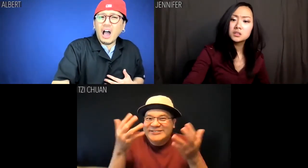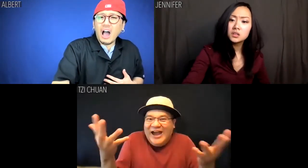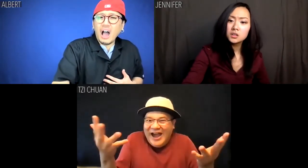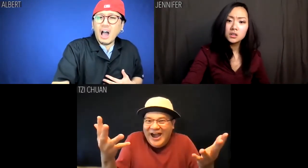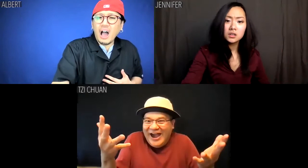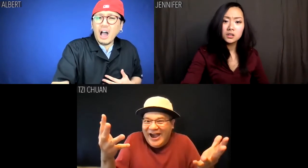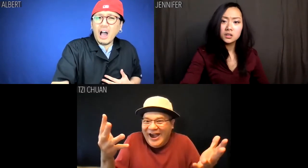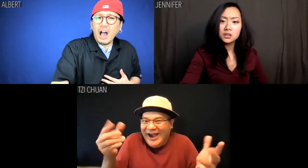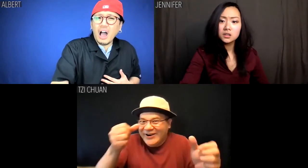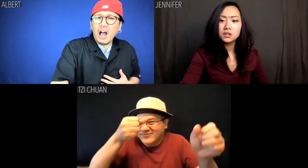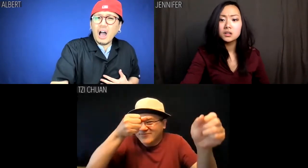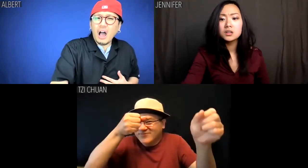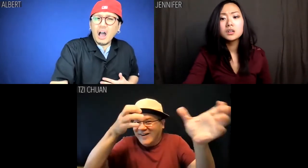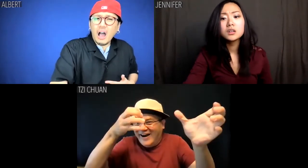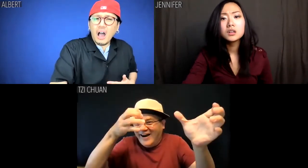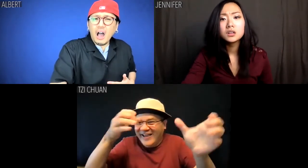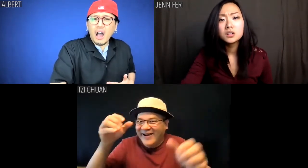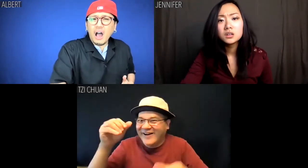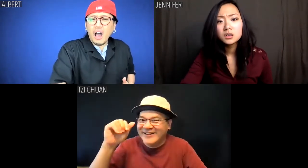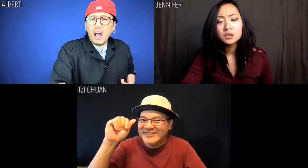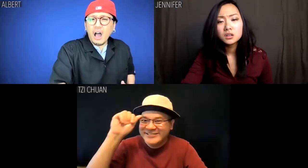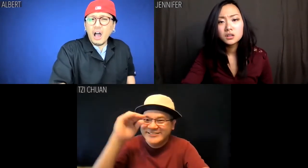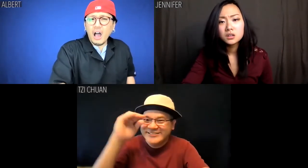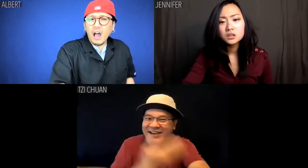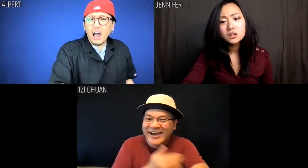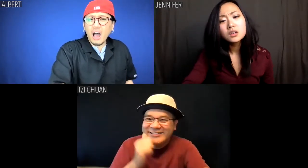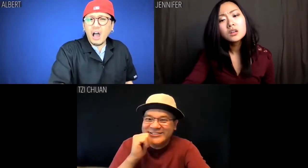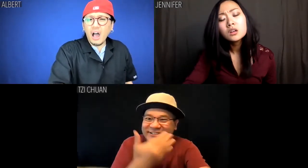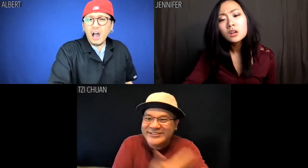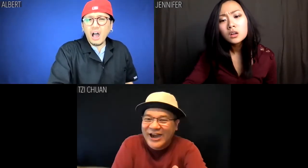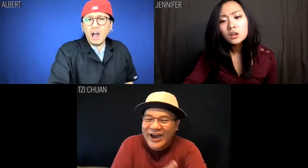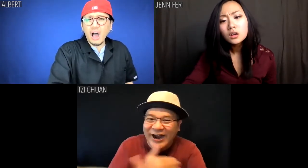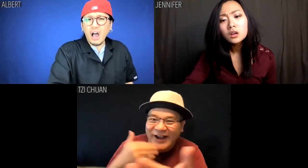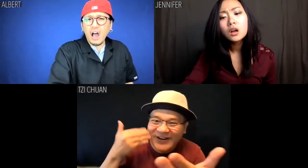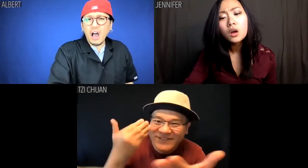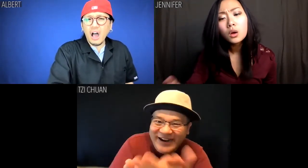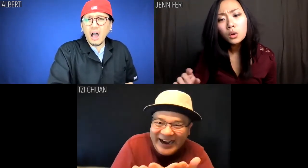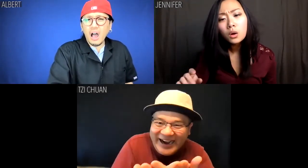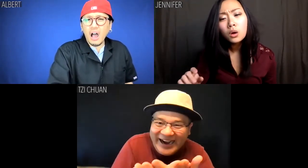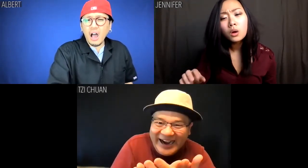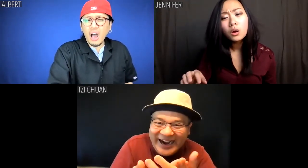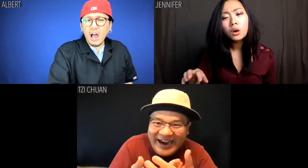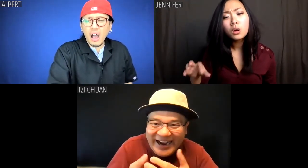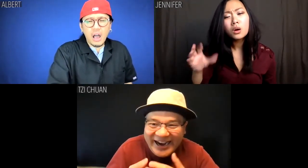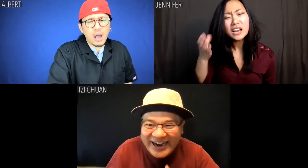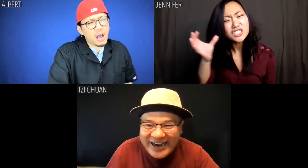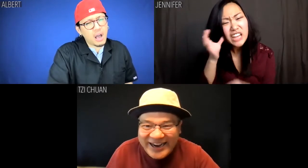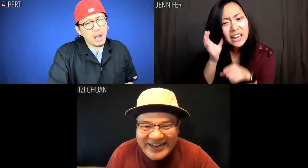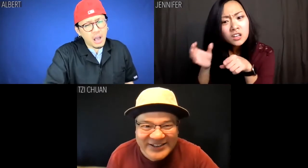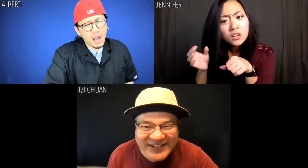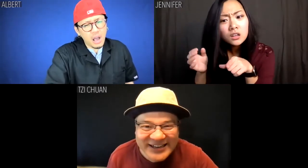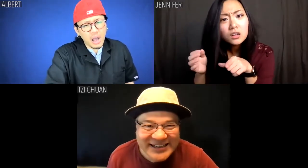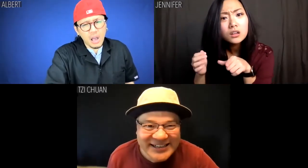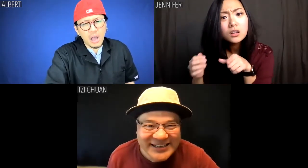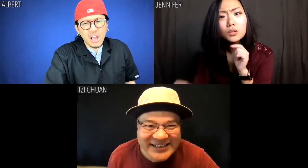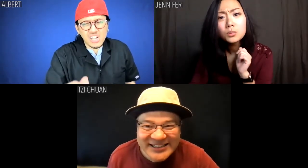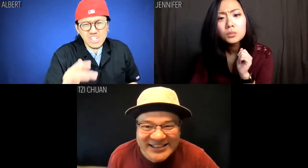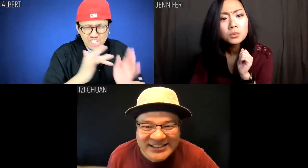Tzi Chuan: Hey, so the prodigal son and daughter return Jennifer: Cousin Chen?